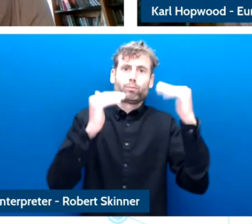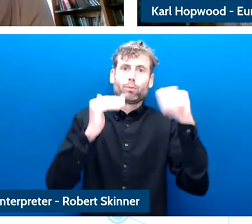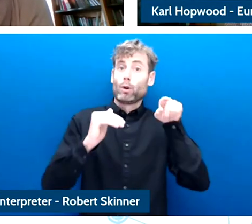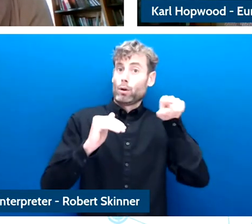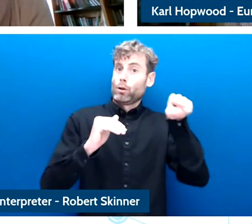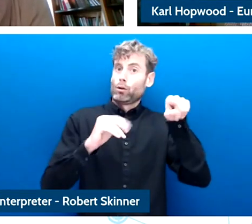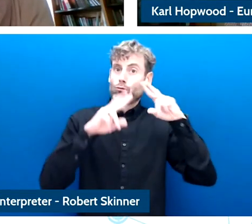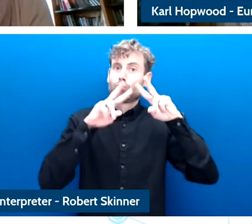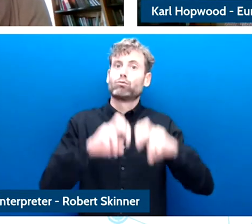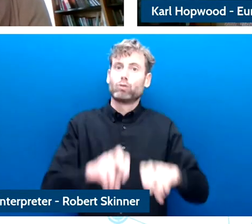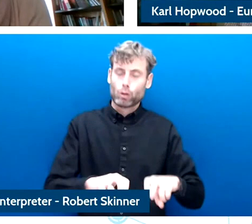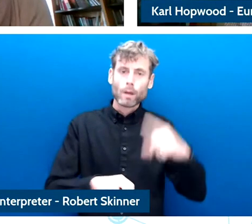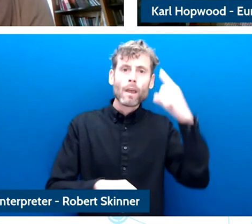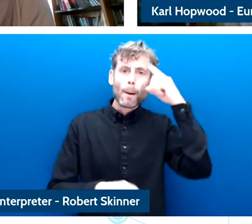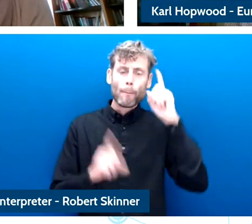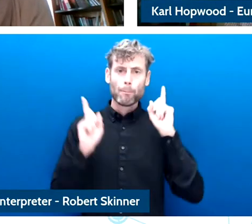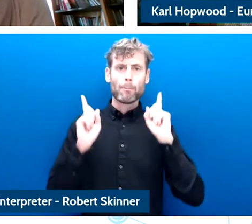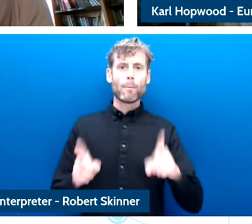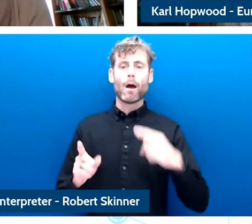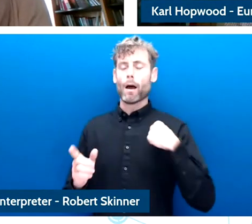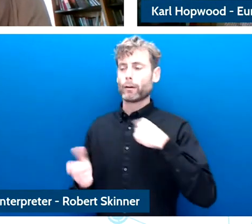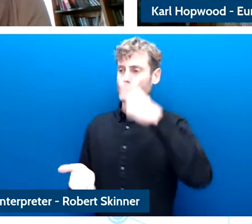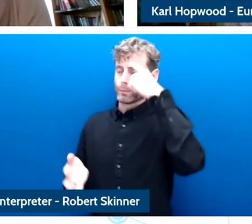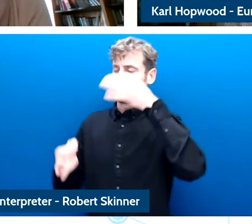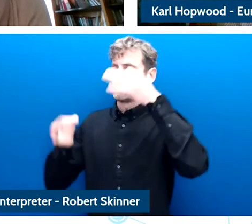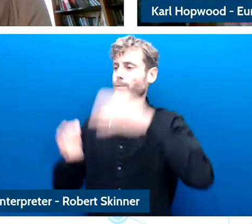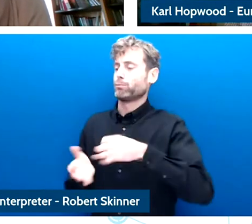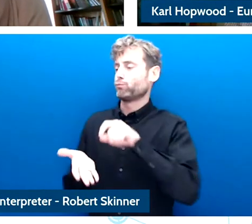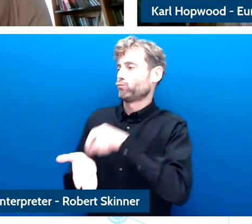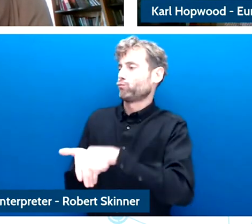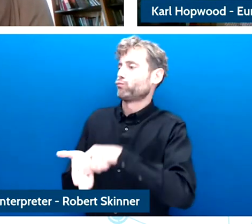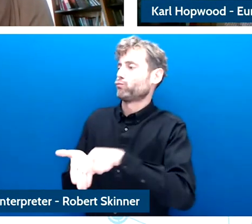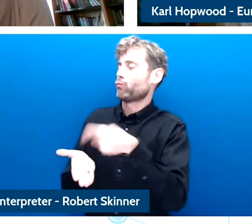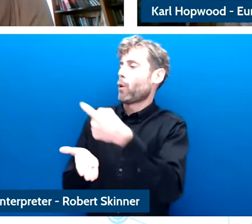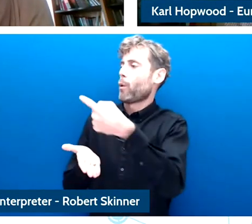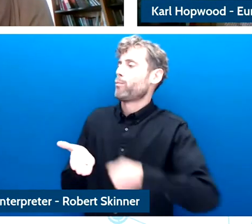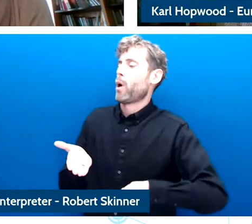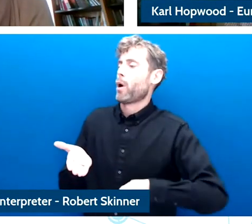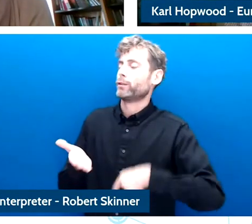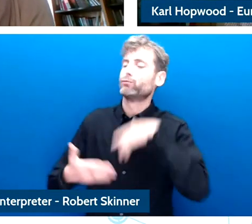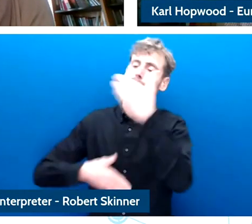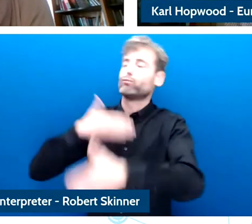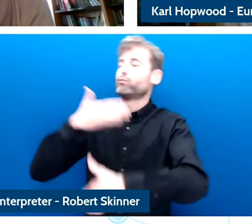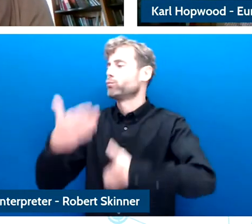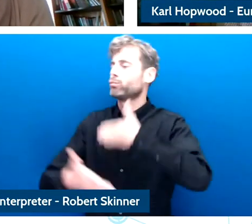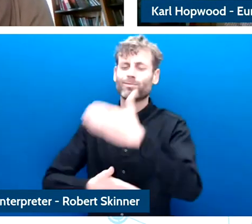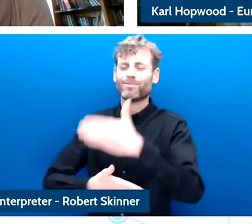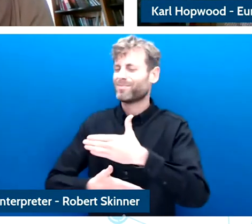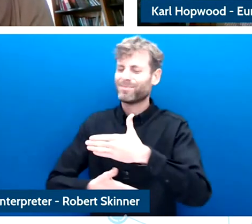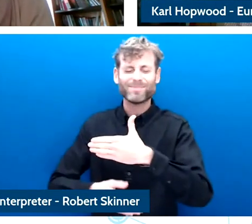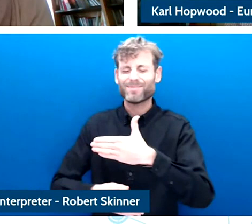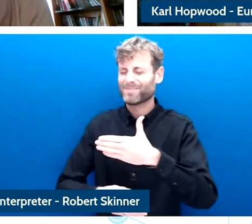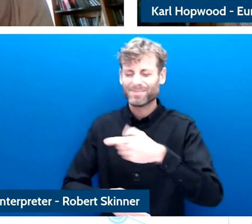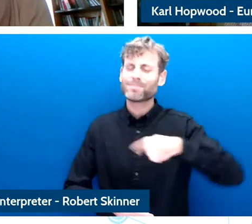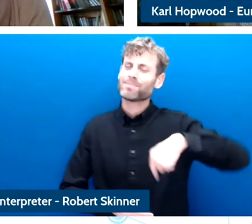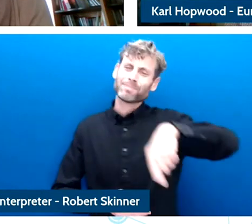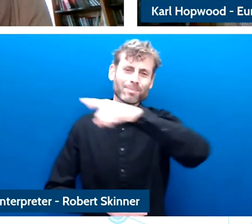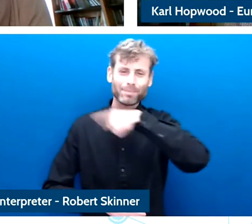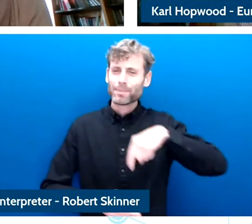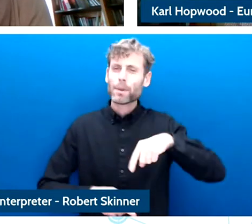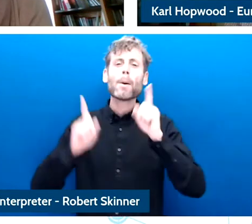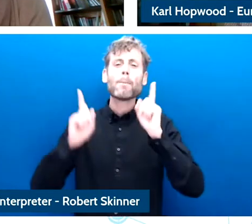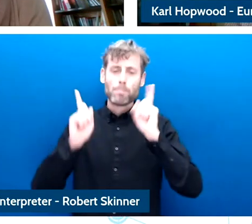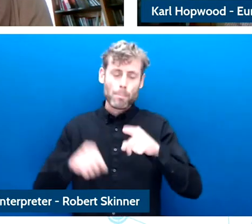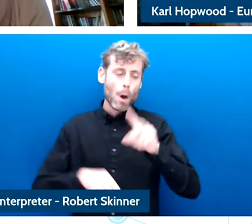there is not a divide between the results of research which, is being on it needs